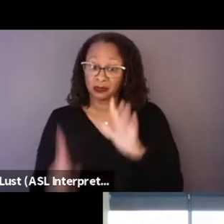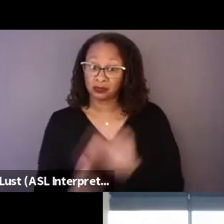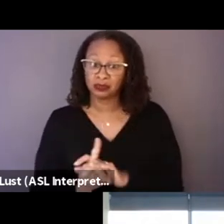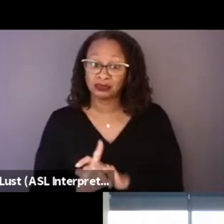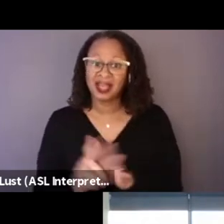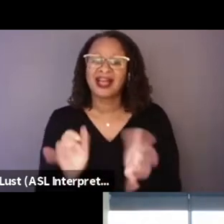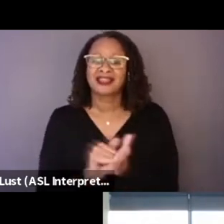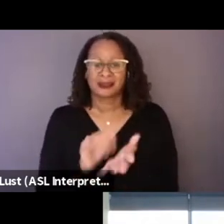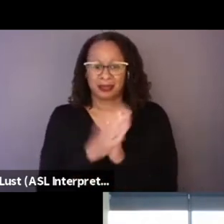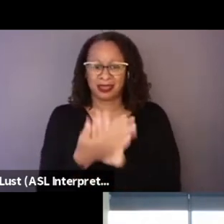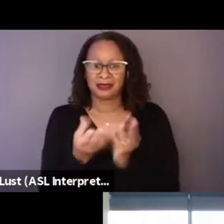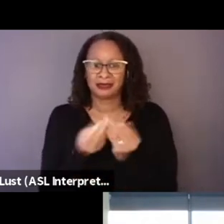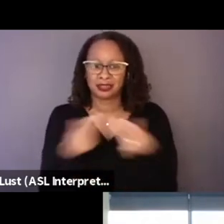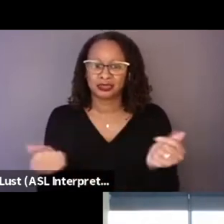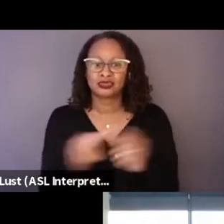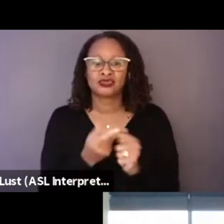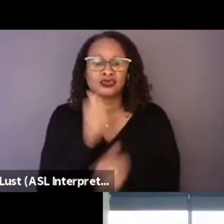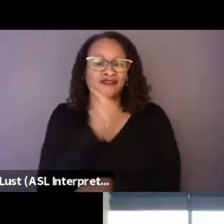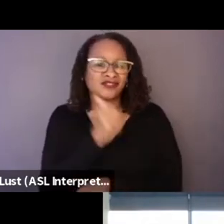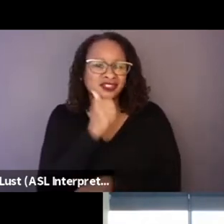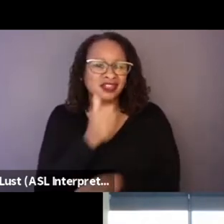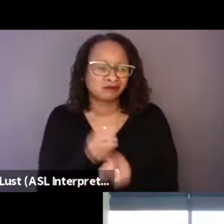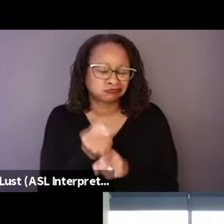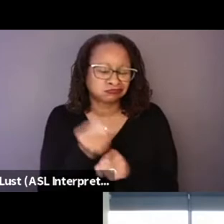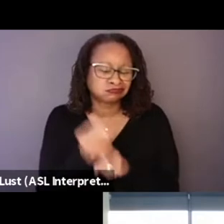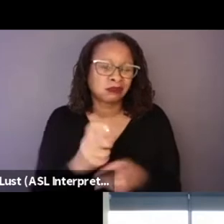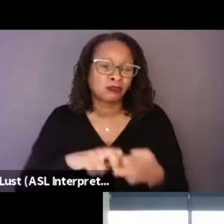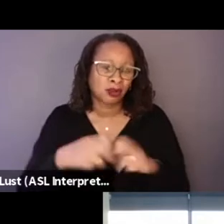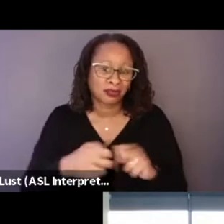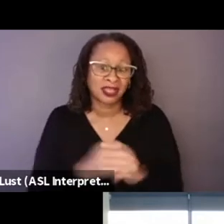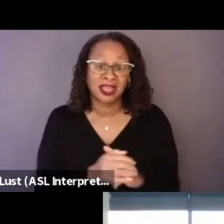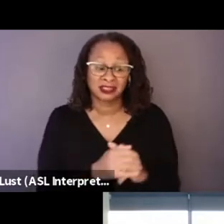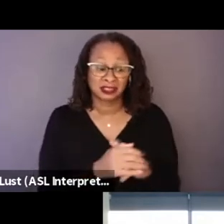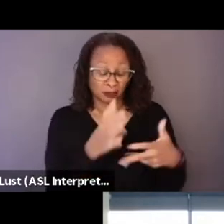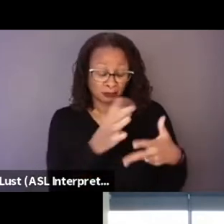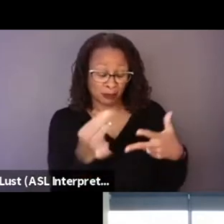to practical problems. So the choice of the actors, but then the decision